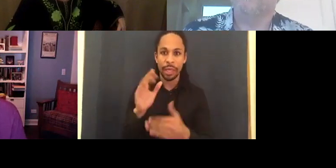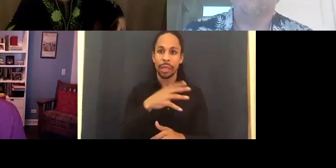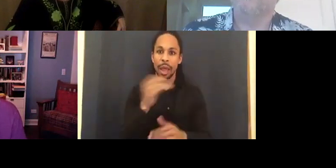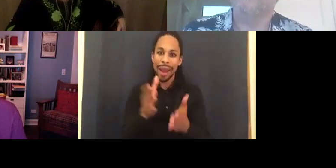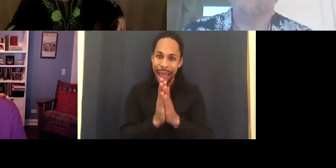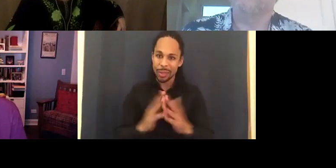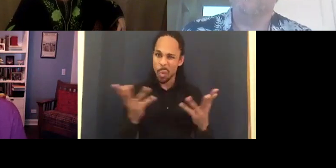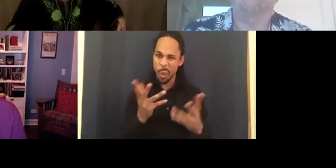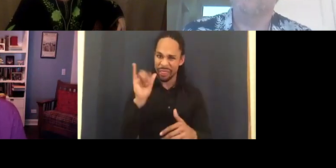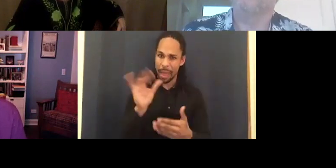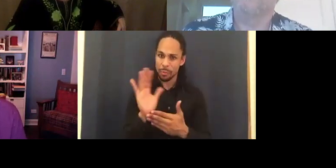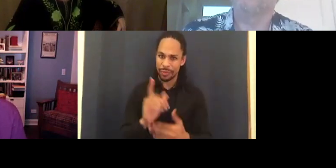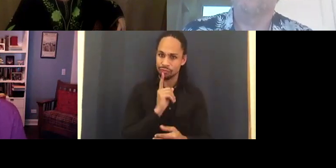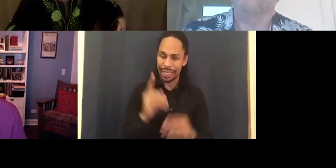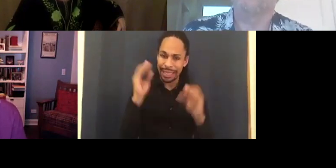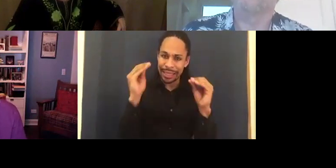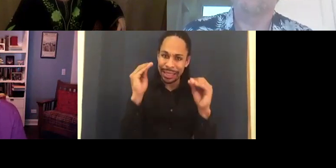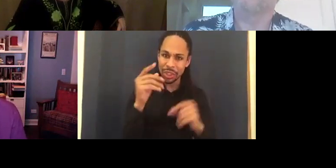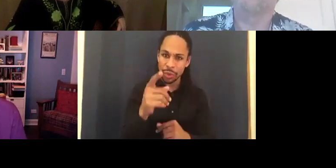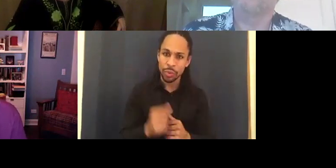you. What did the people who made the